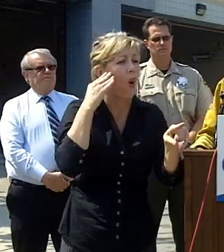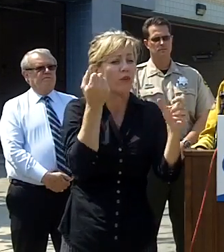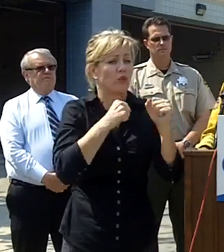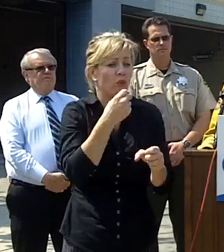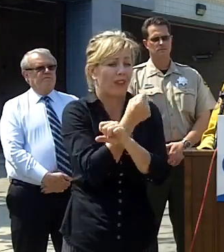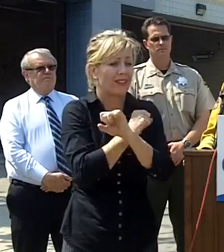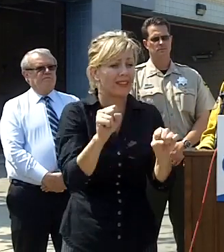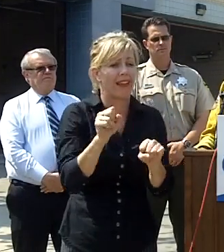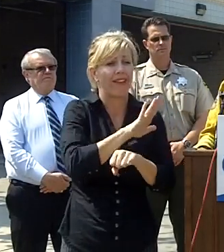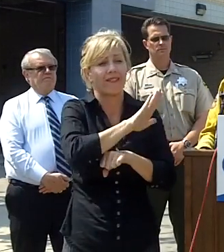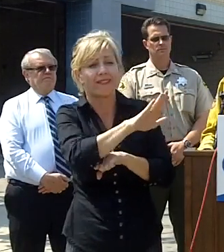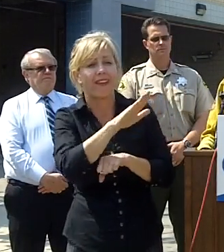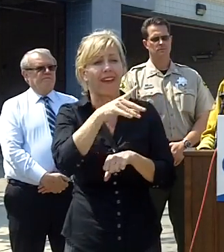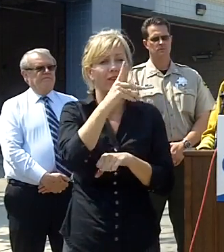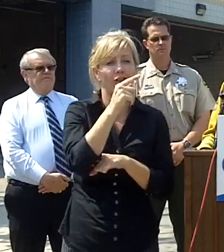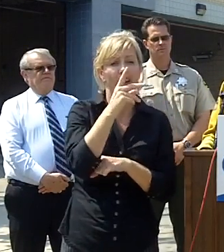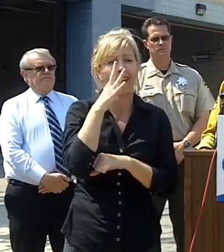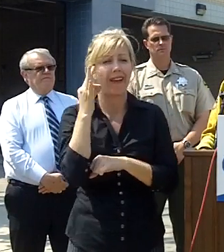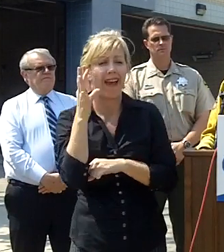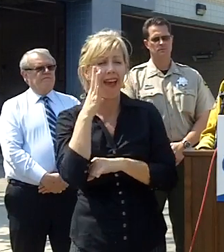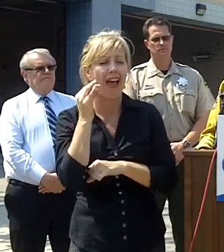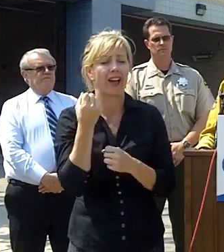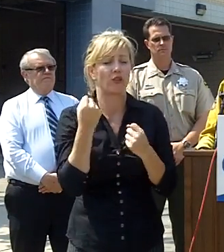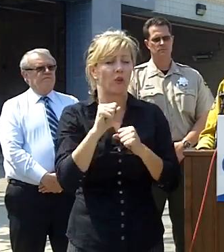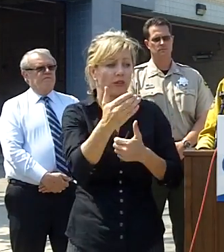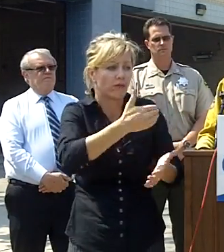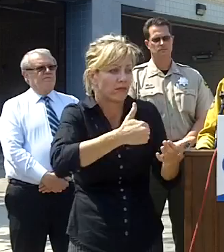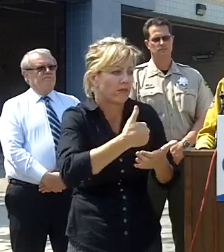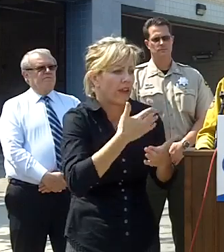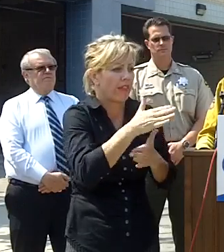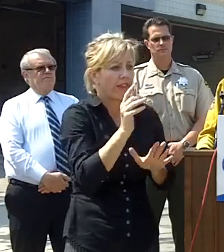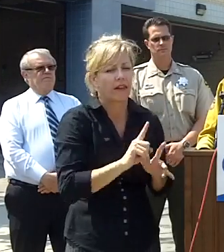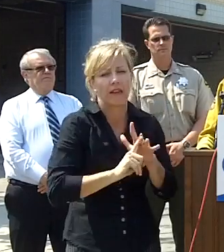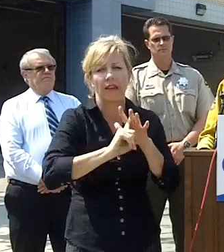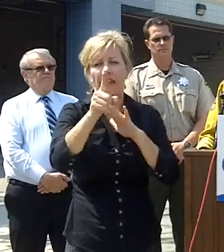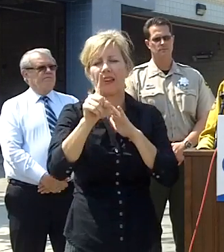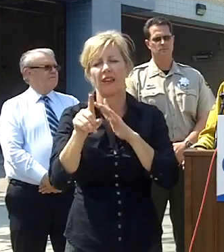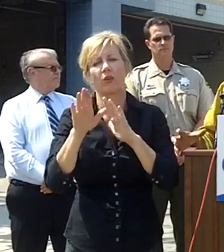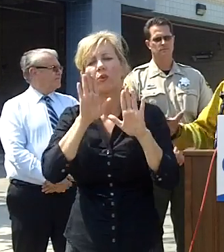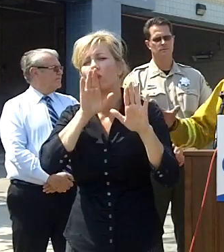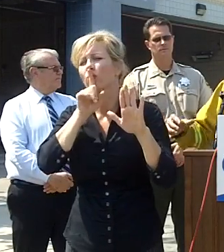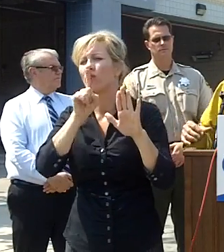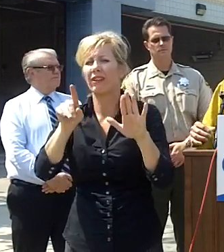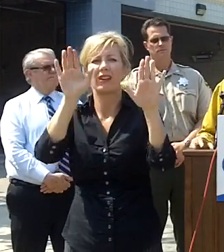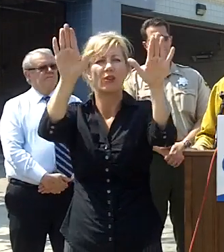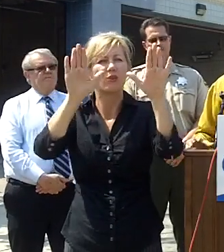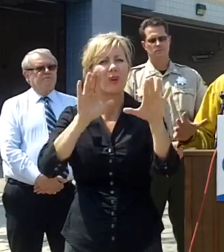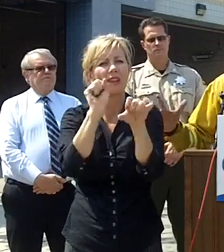so everybody did an excellent job in not only fighting this fire but doing their best to help